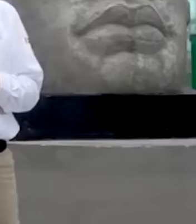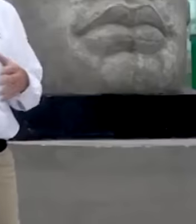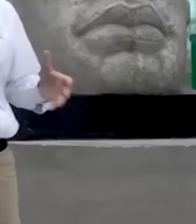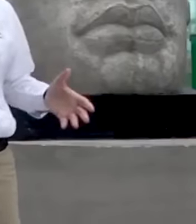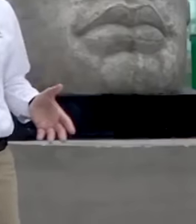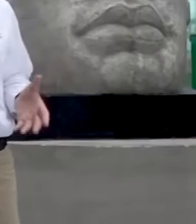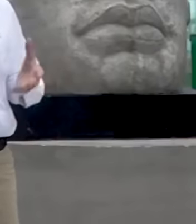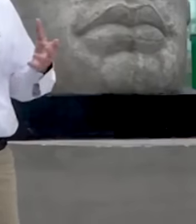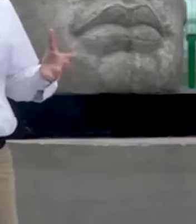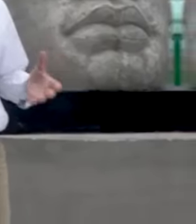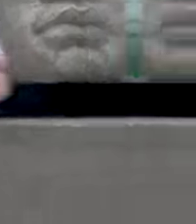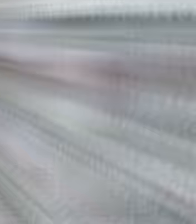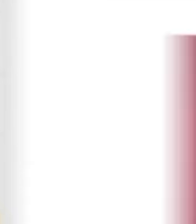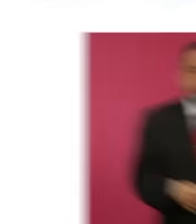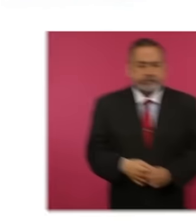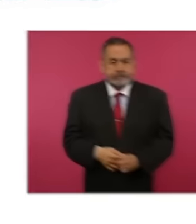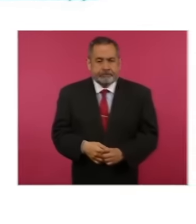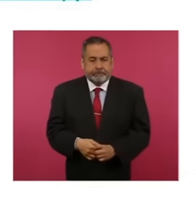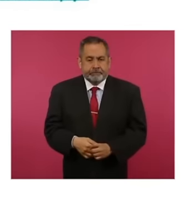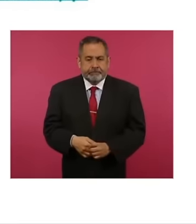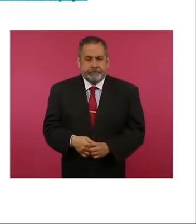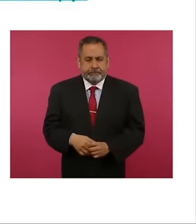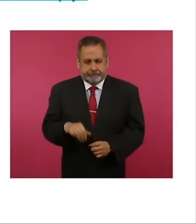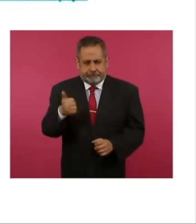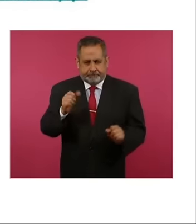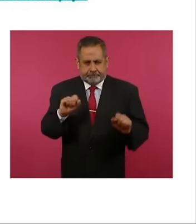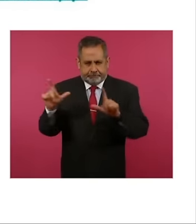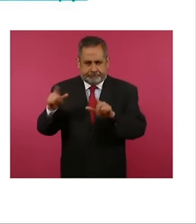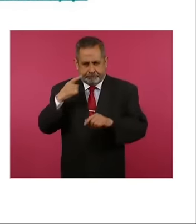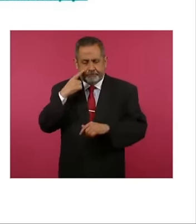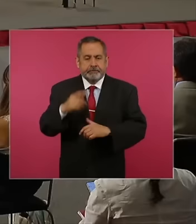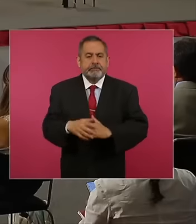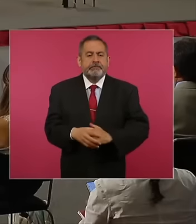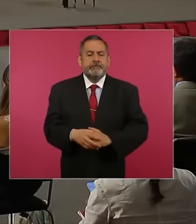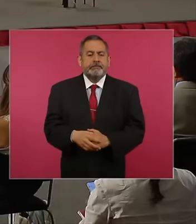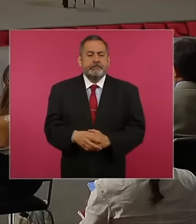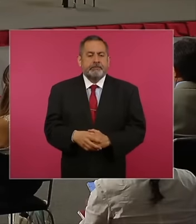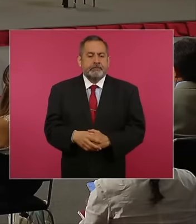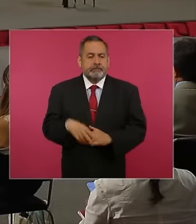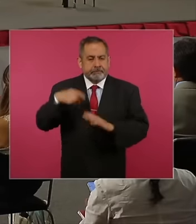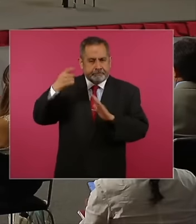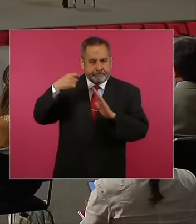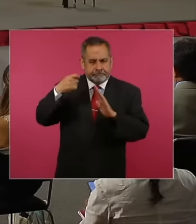They released the list of internet sites where scammers request personal data